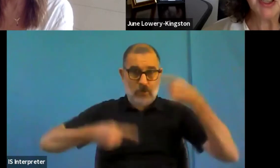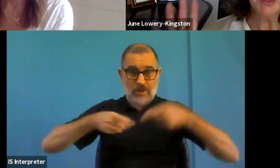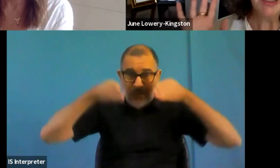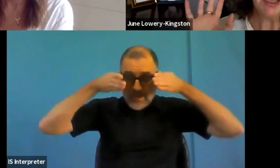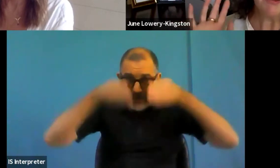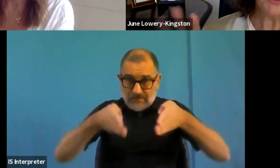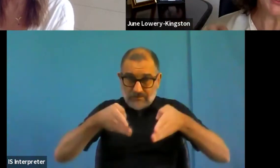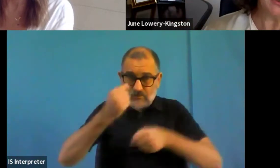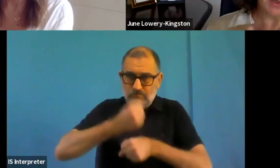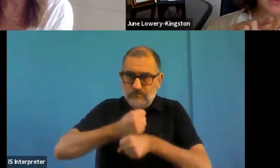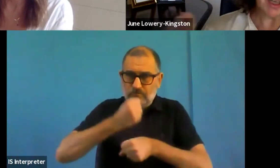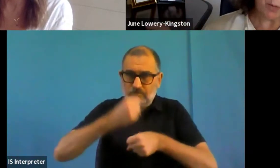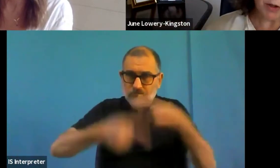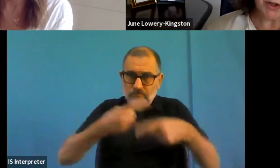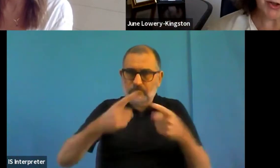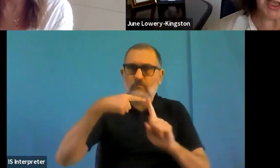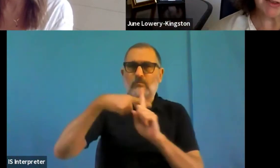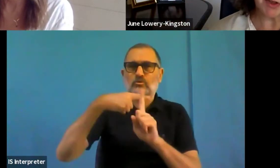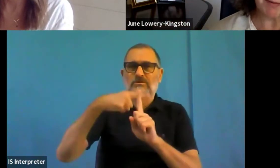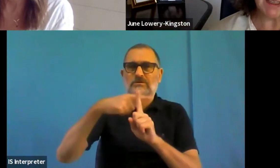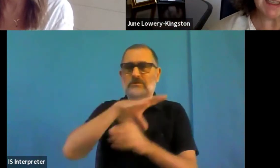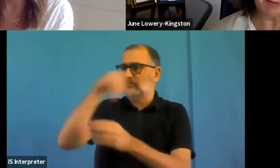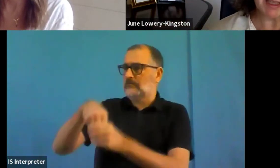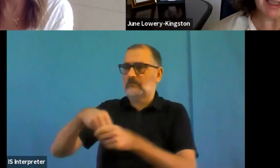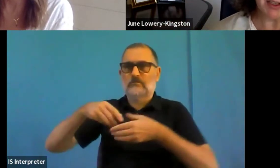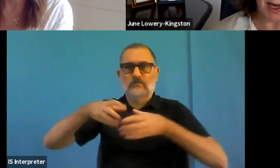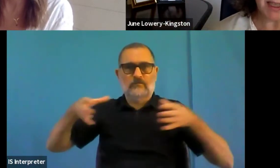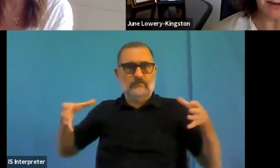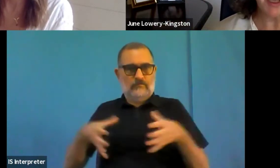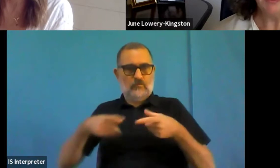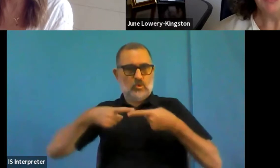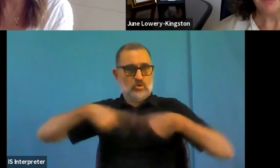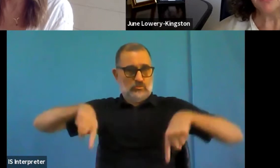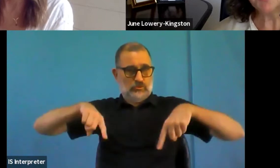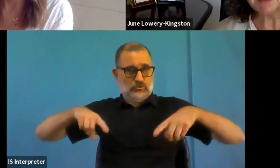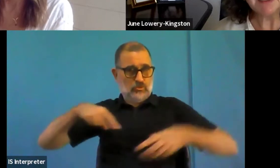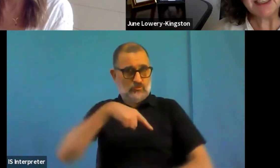But if we turn then to that one strand of the web accessibility directive, on the slide